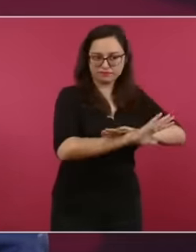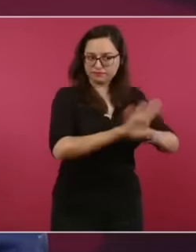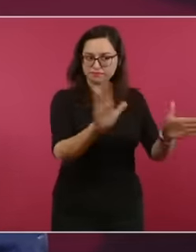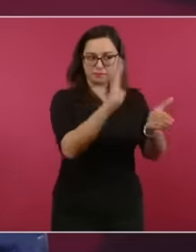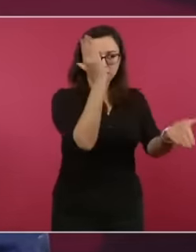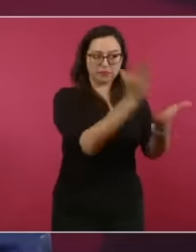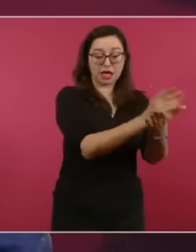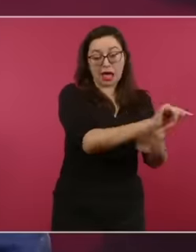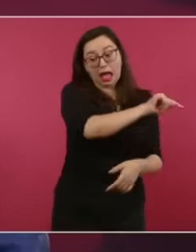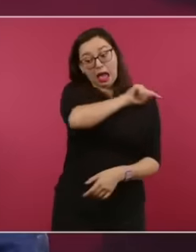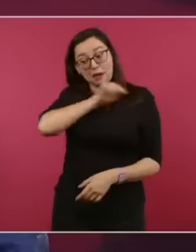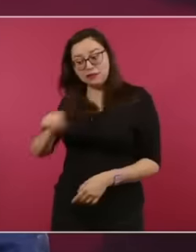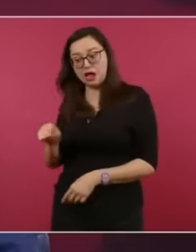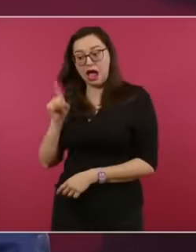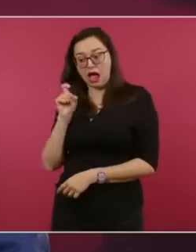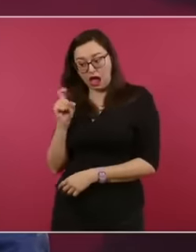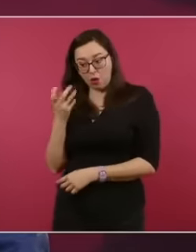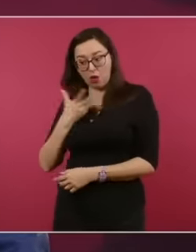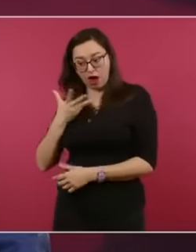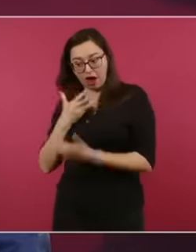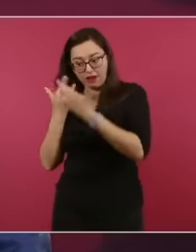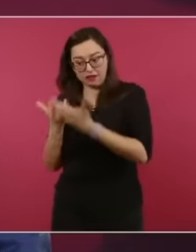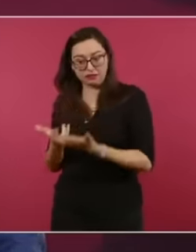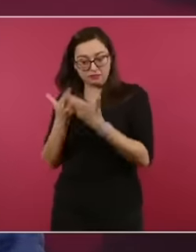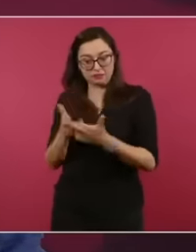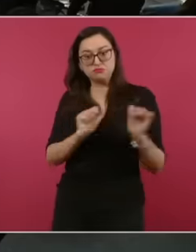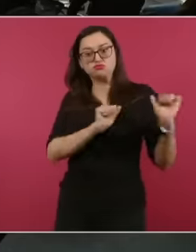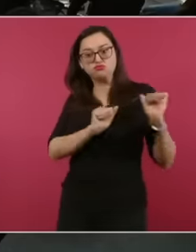water in the